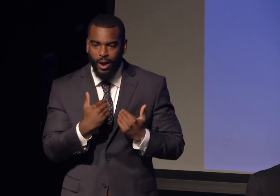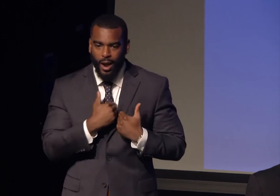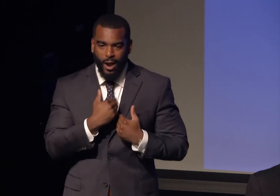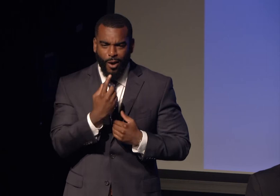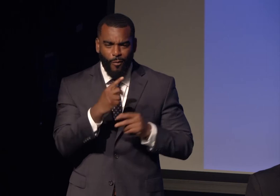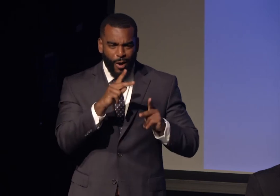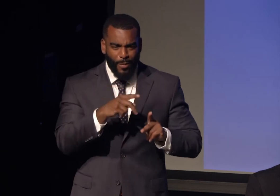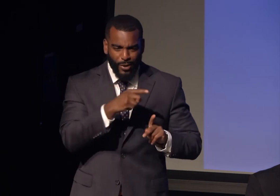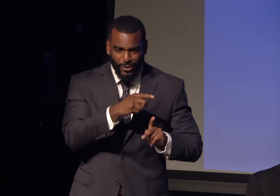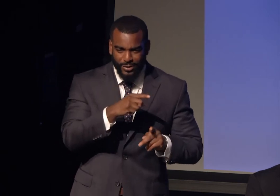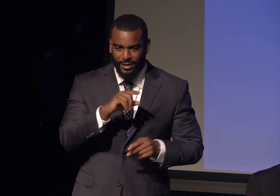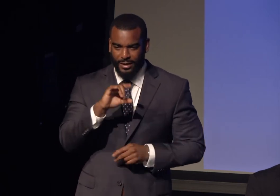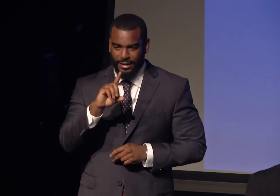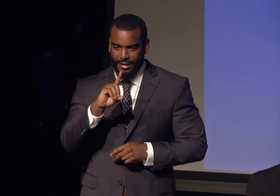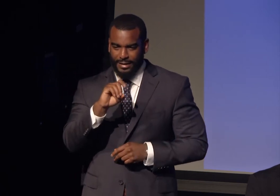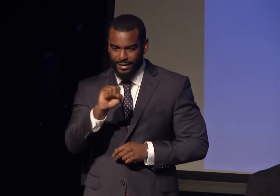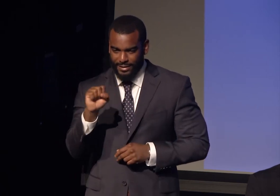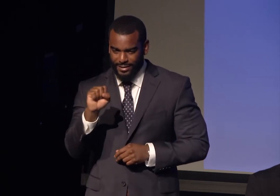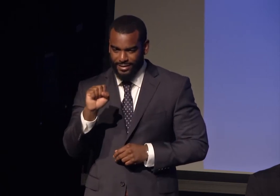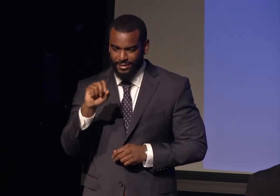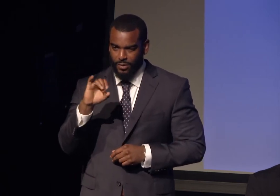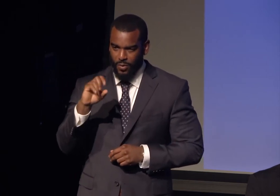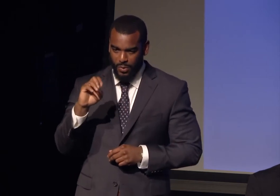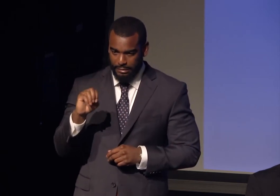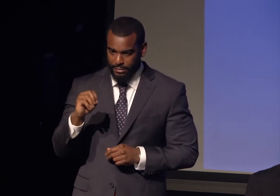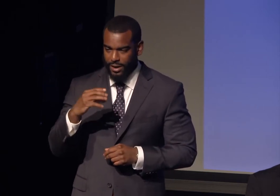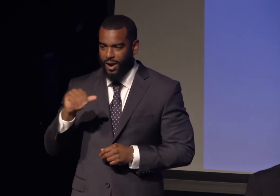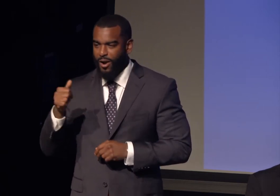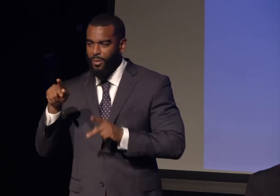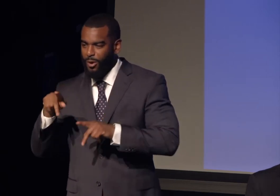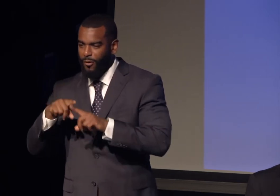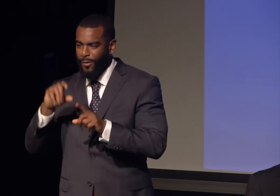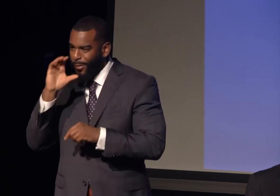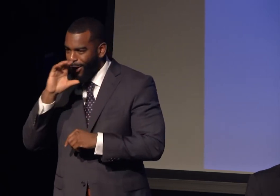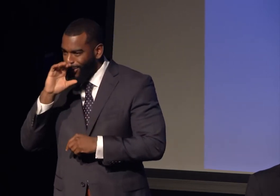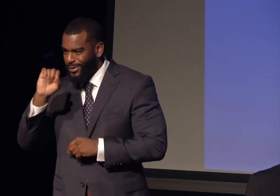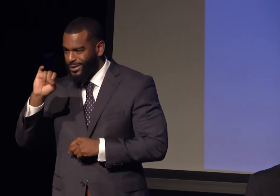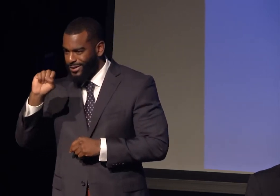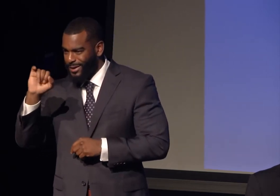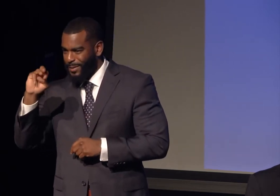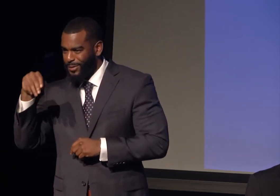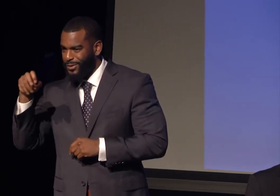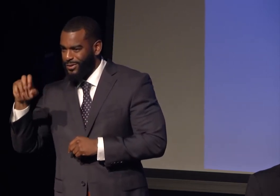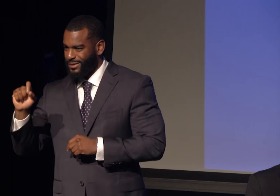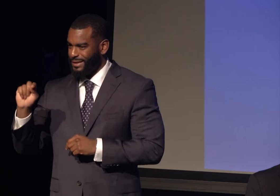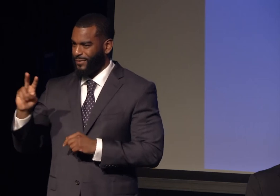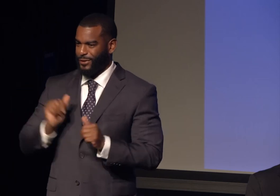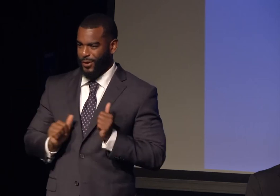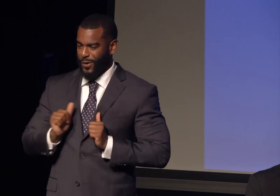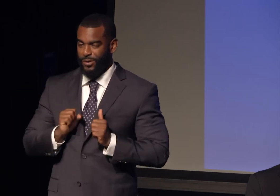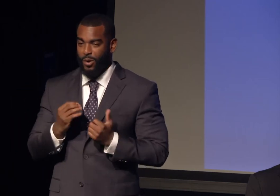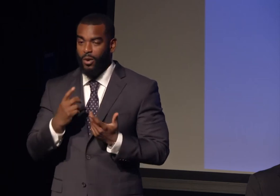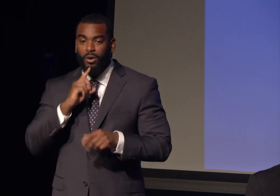and so I often struggled to figure out what it meant to be Indian and American. What it meant to be a Hindu living